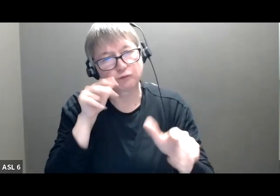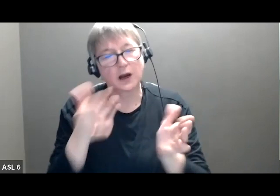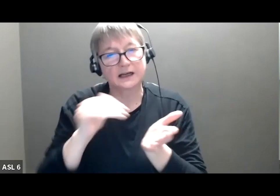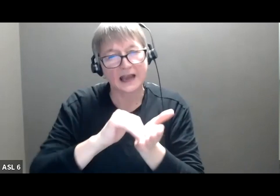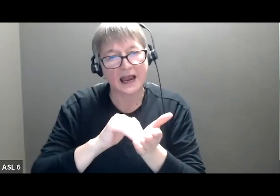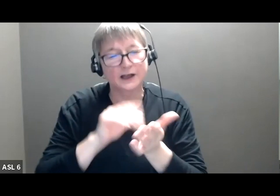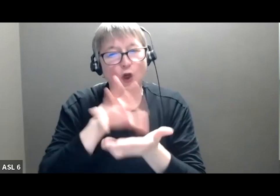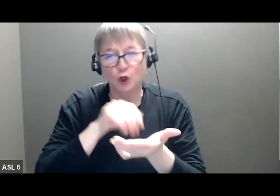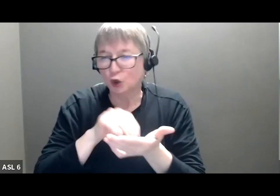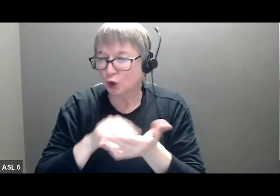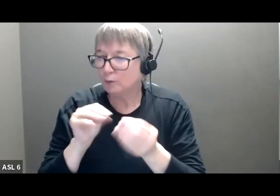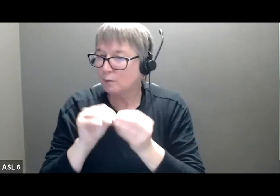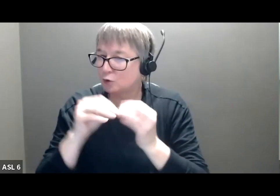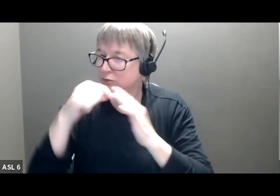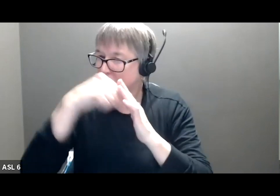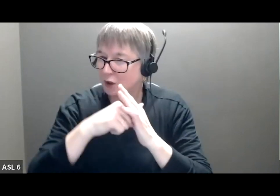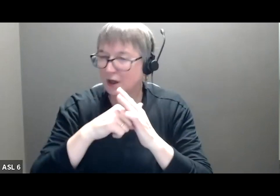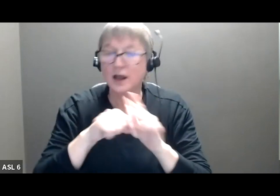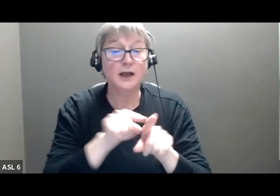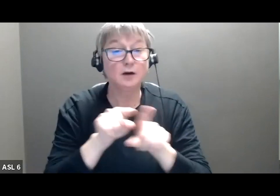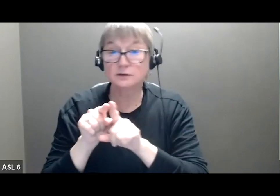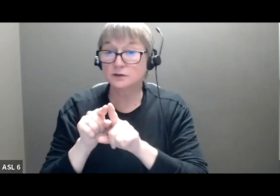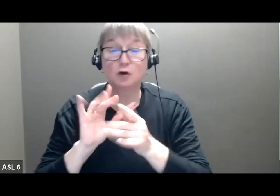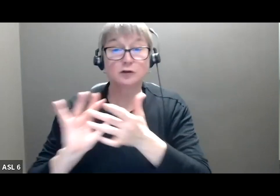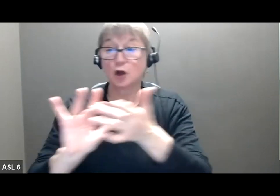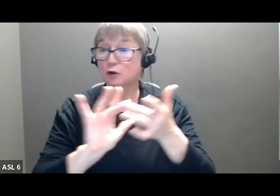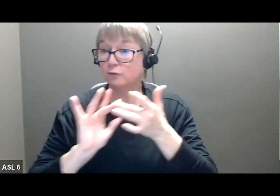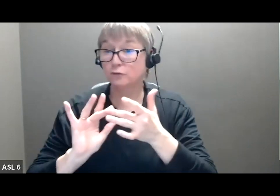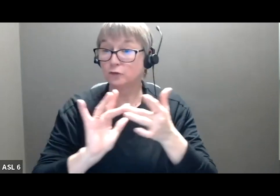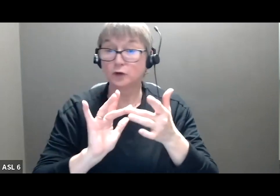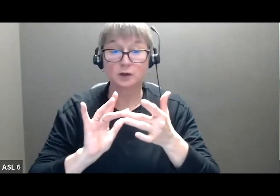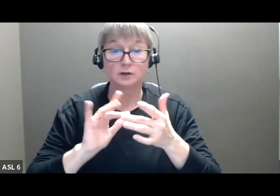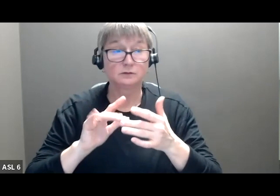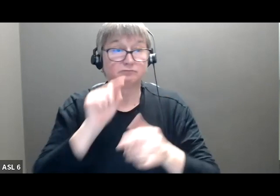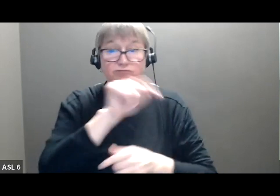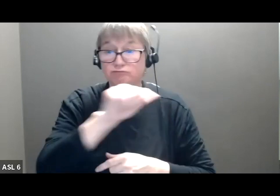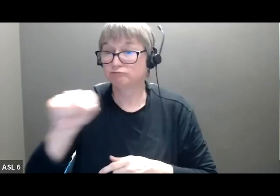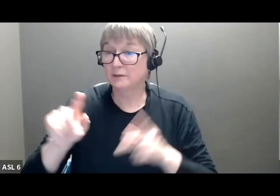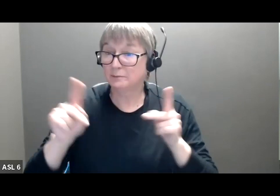the time to connect through the conference site with the folks that who are here and